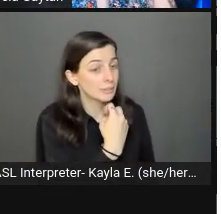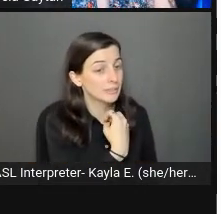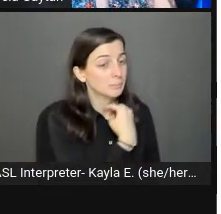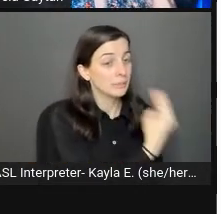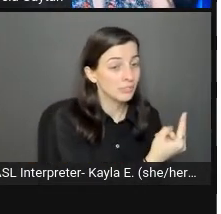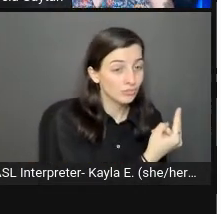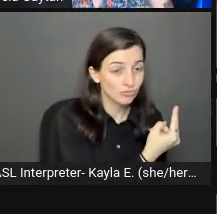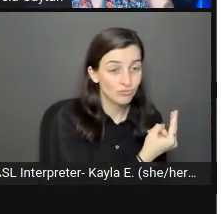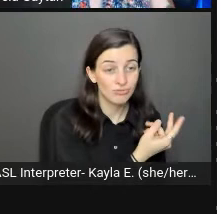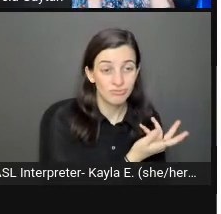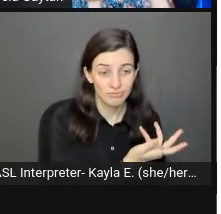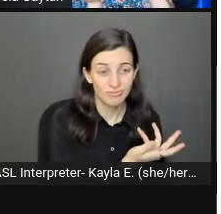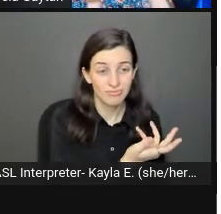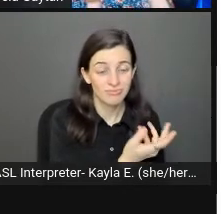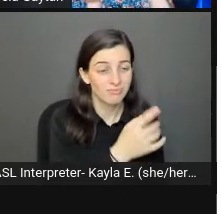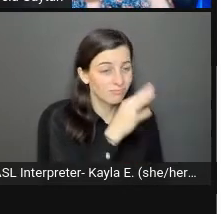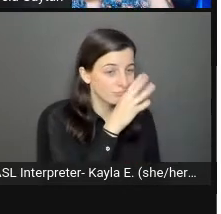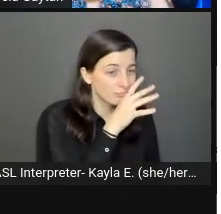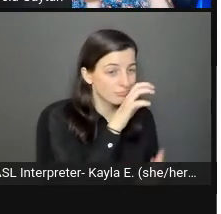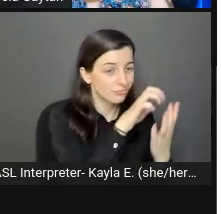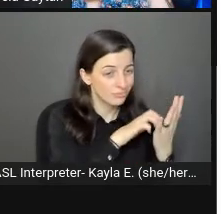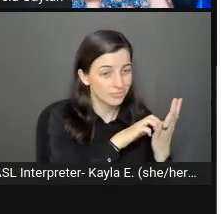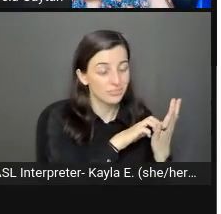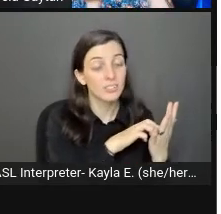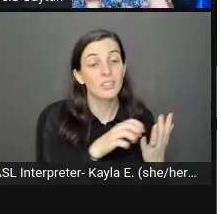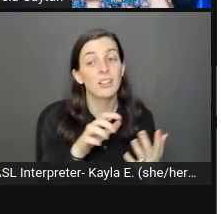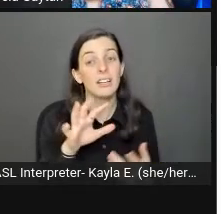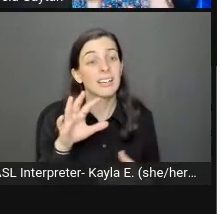When I was in Morocco, I met a wonderful painter